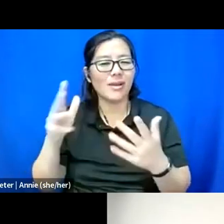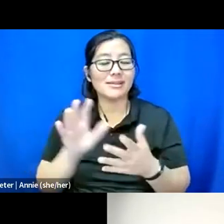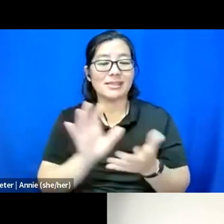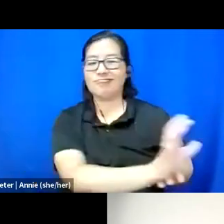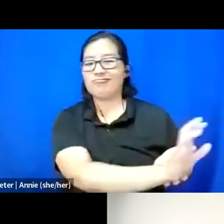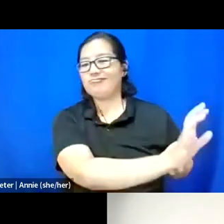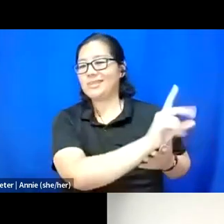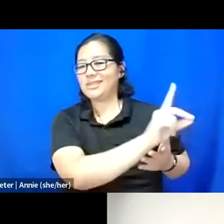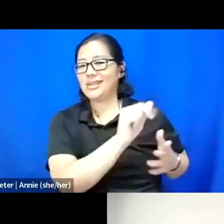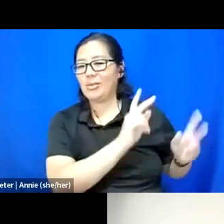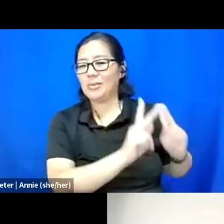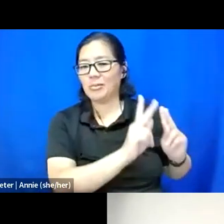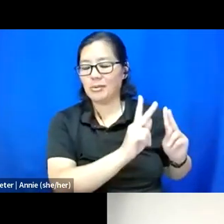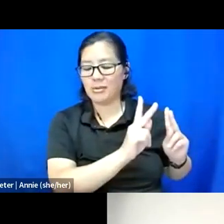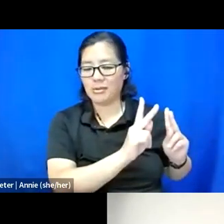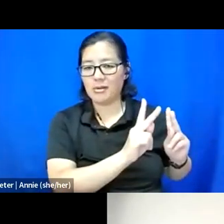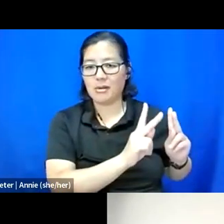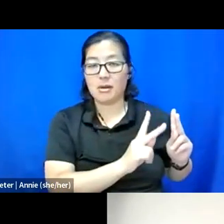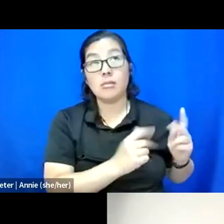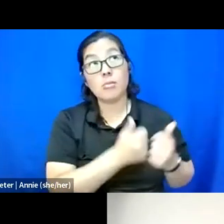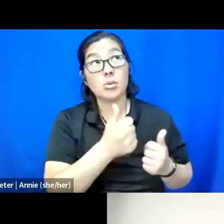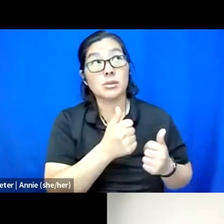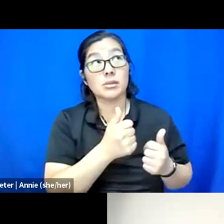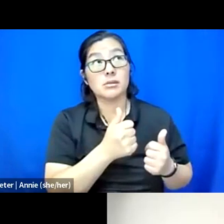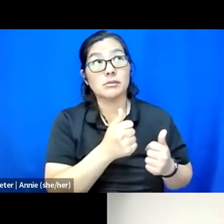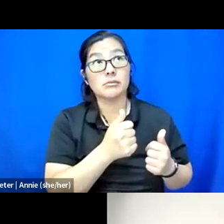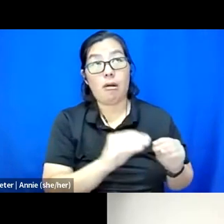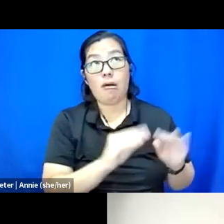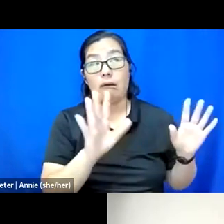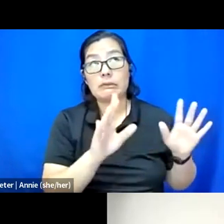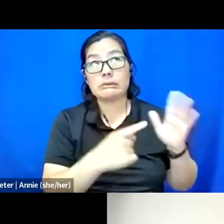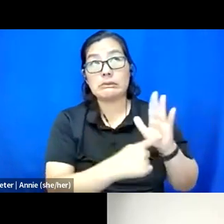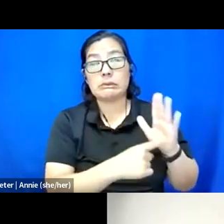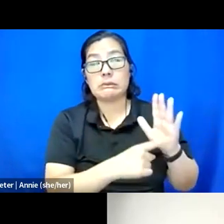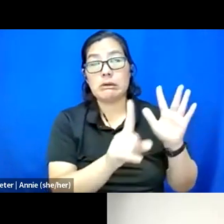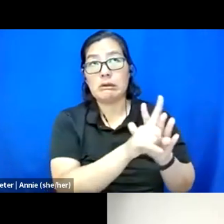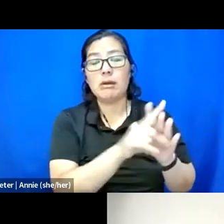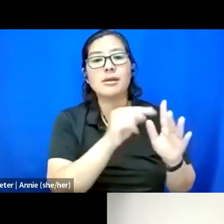in a lot of like -- the most immediate example that comes to mind is that the absence of, like, plain language.